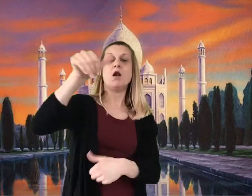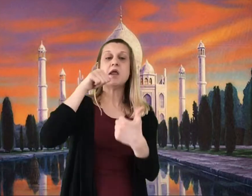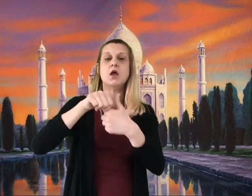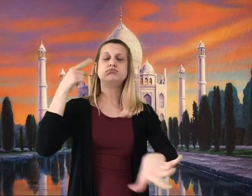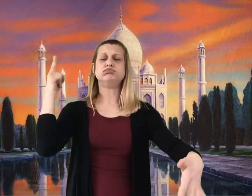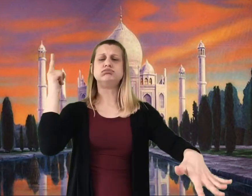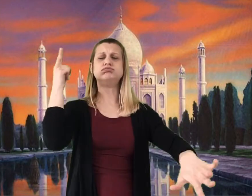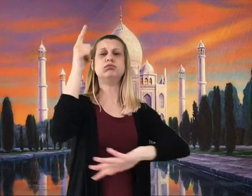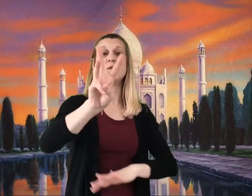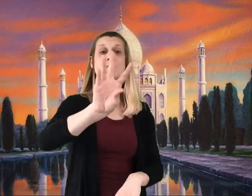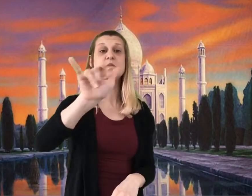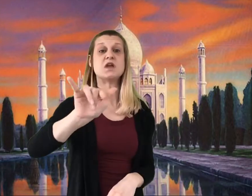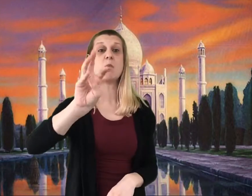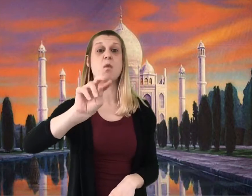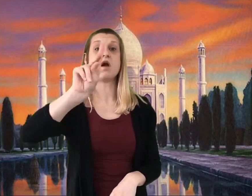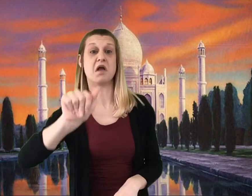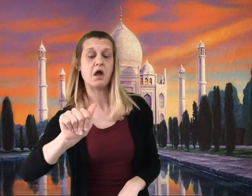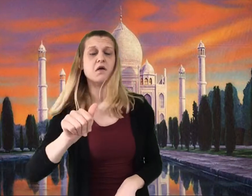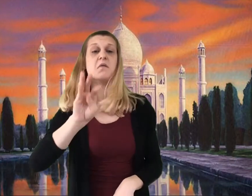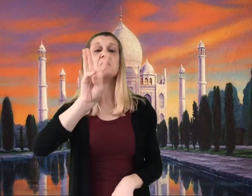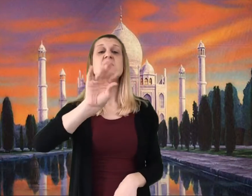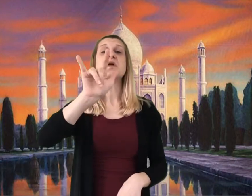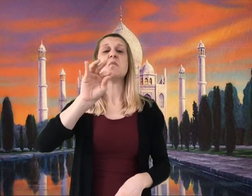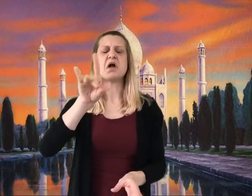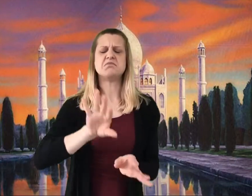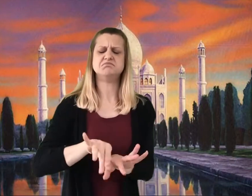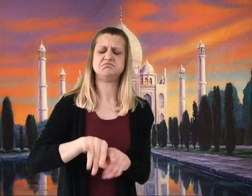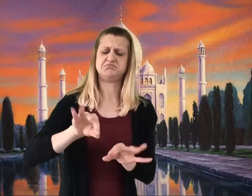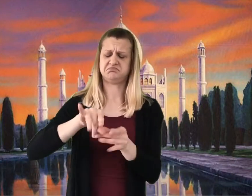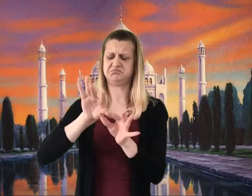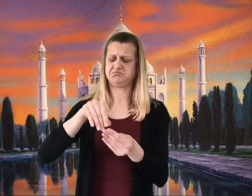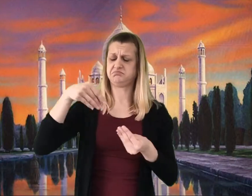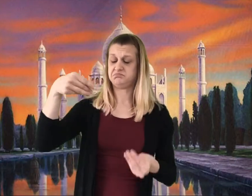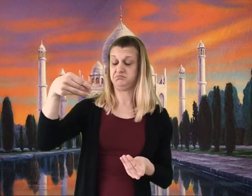Mr. Willy Wonka finally received and read that